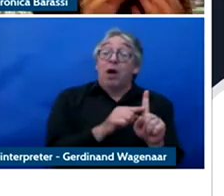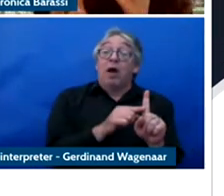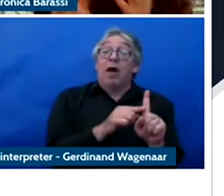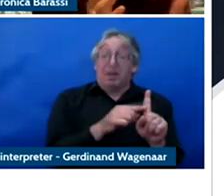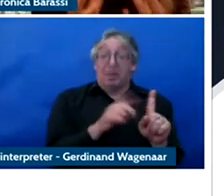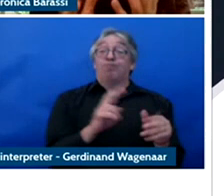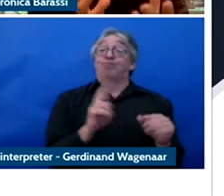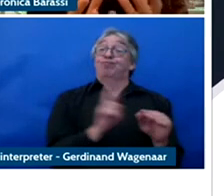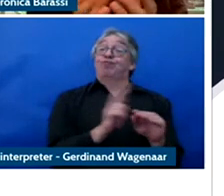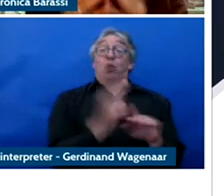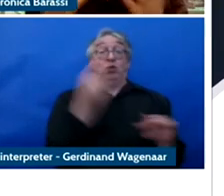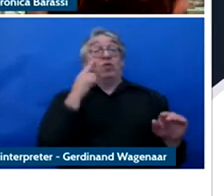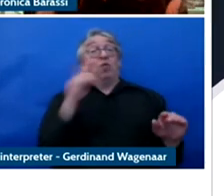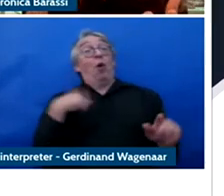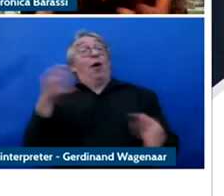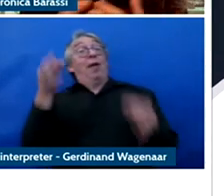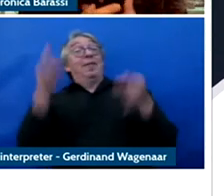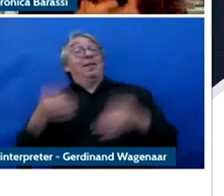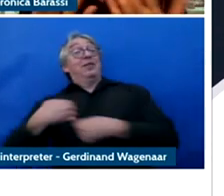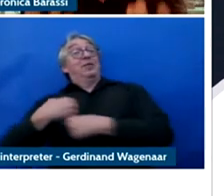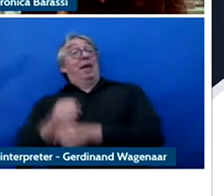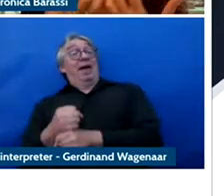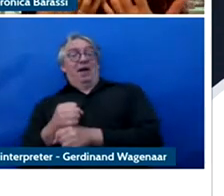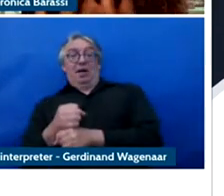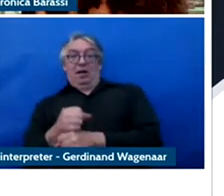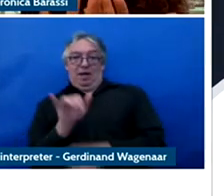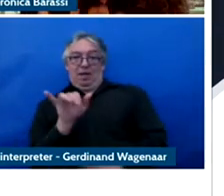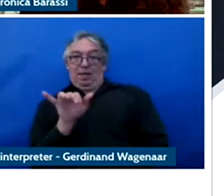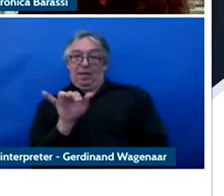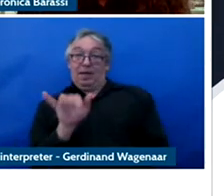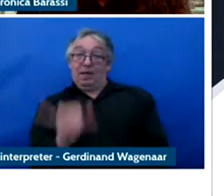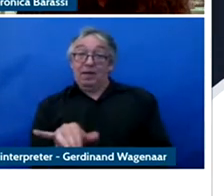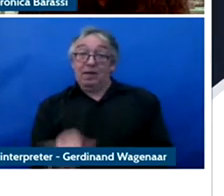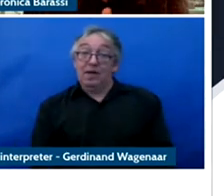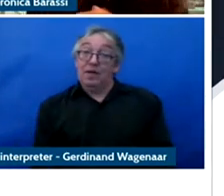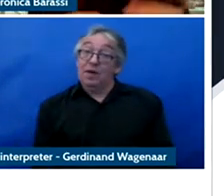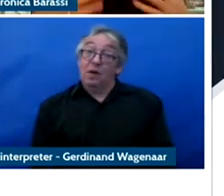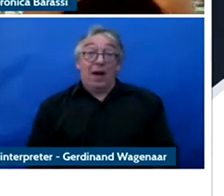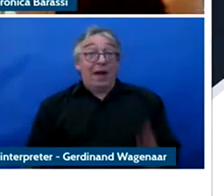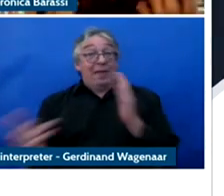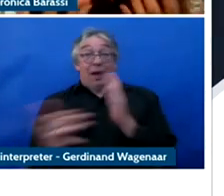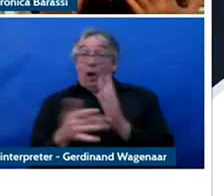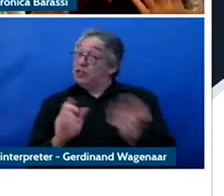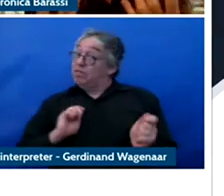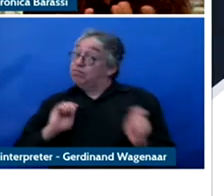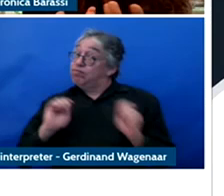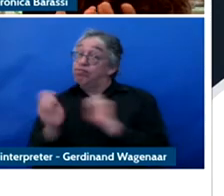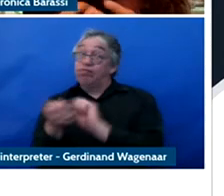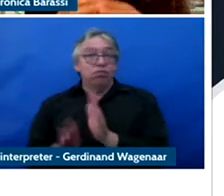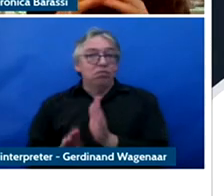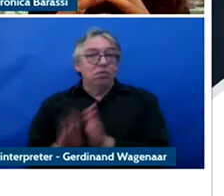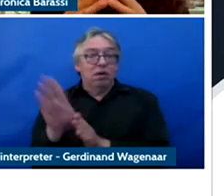interested in this transformation and when we daubing about the profiling